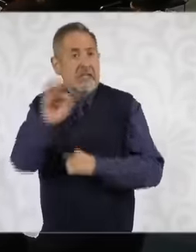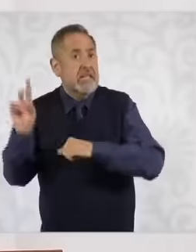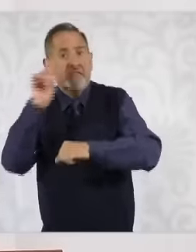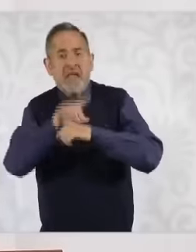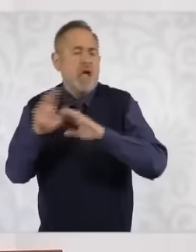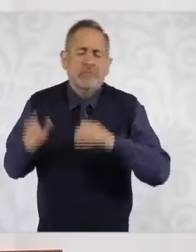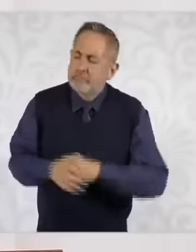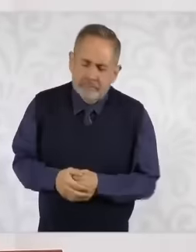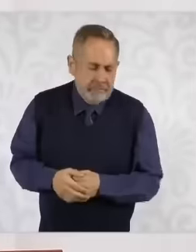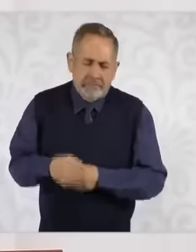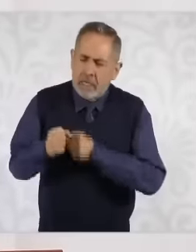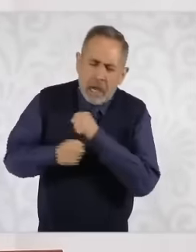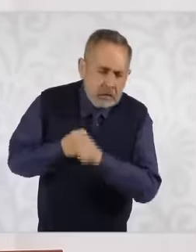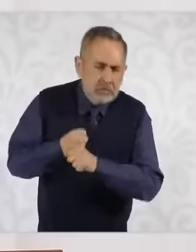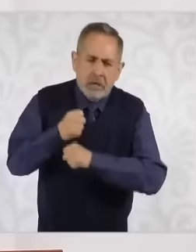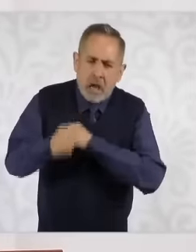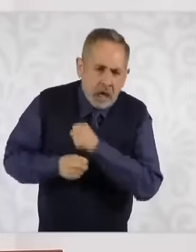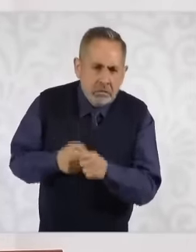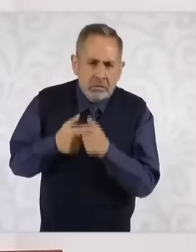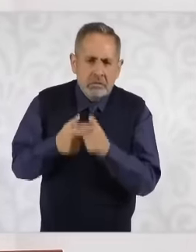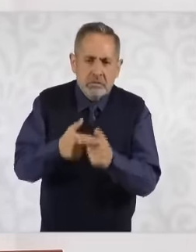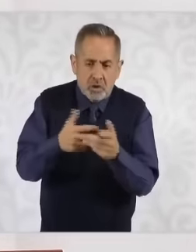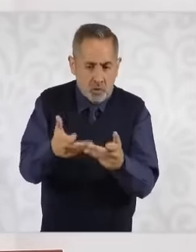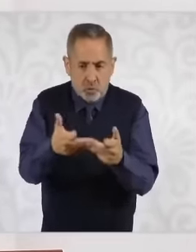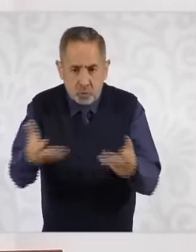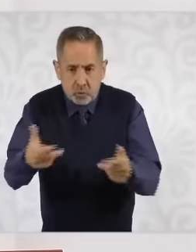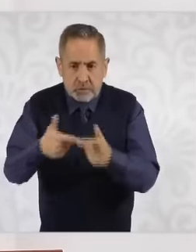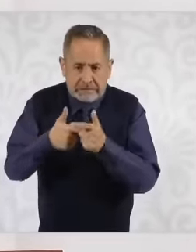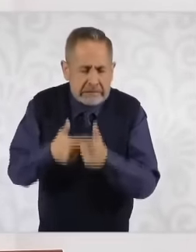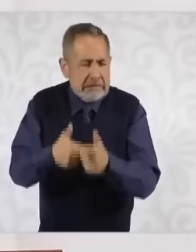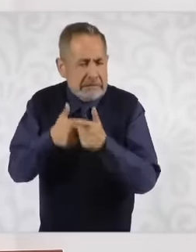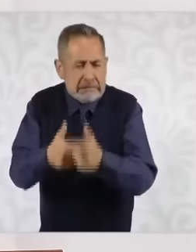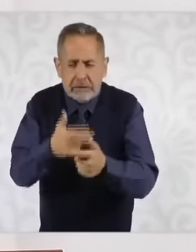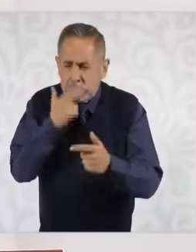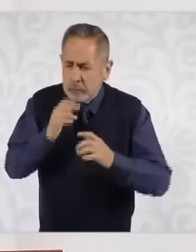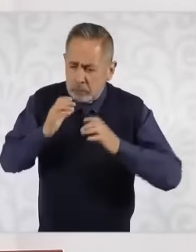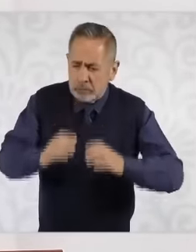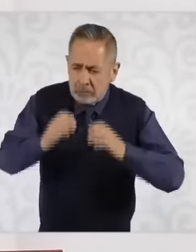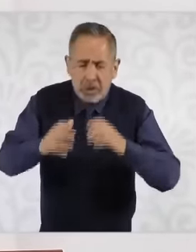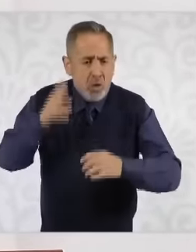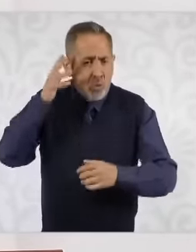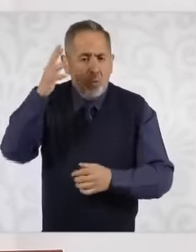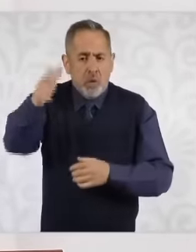we take more care of our soils we are more sovereign if every day we have more science and technology to